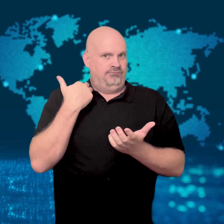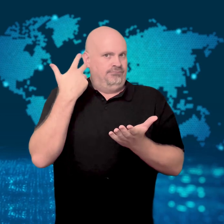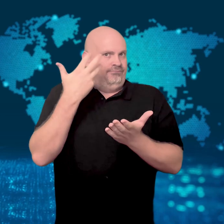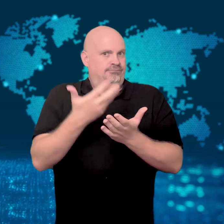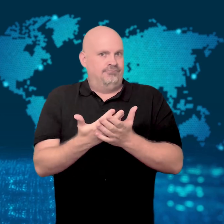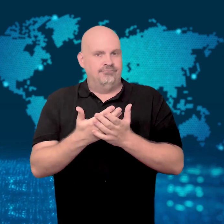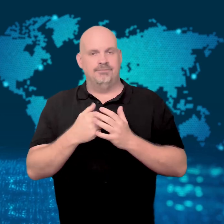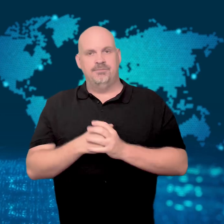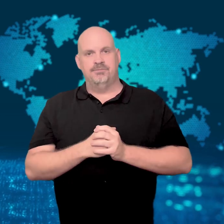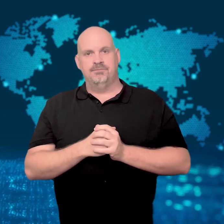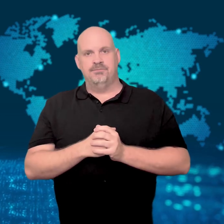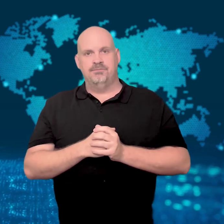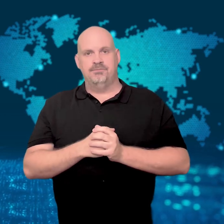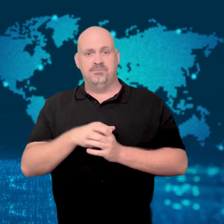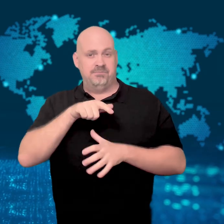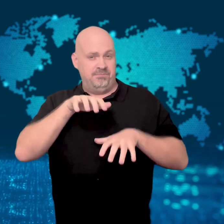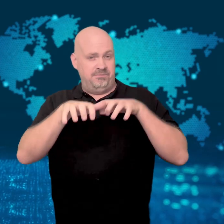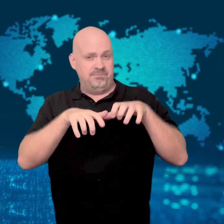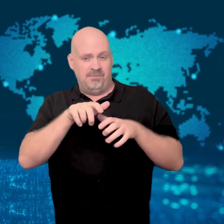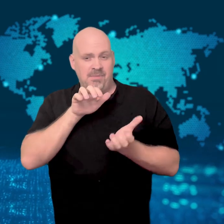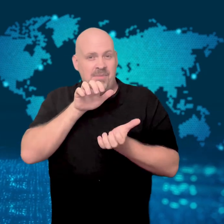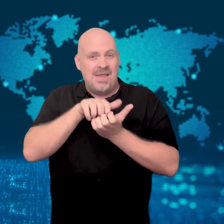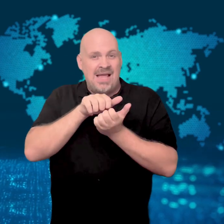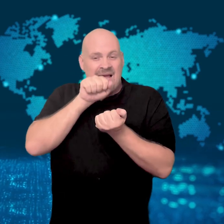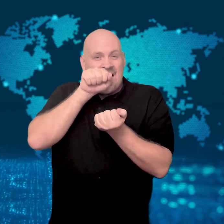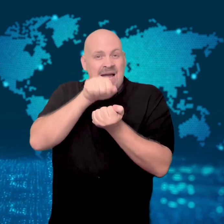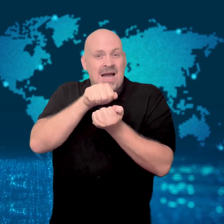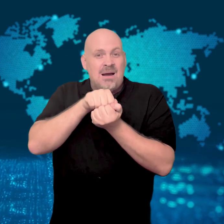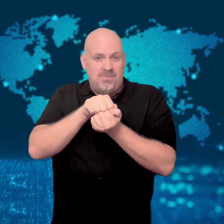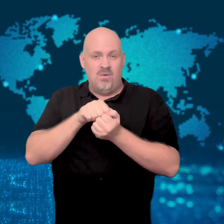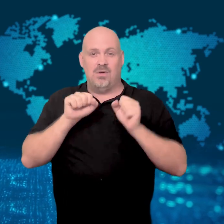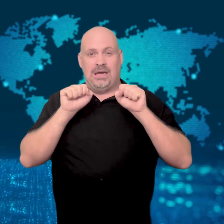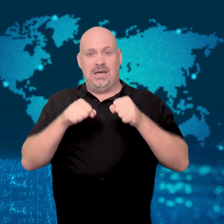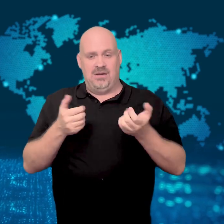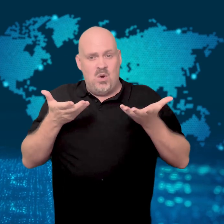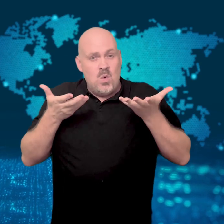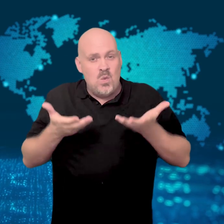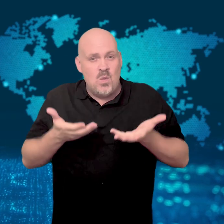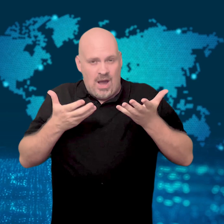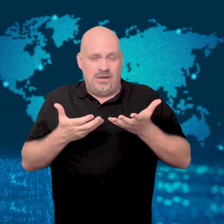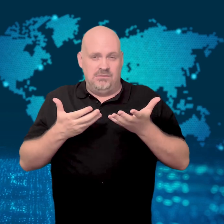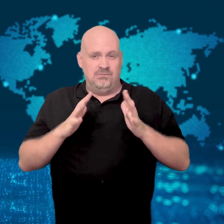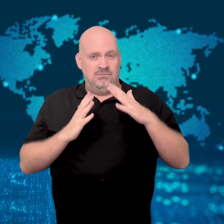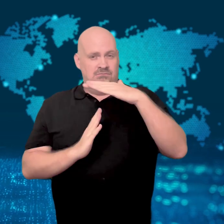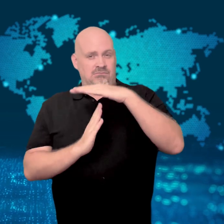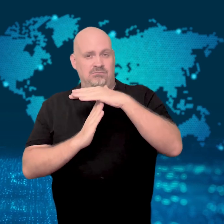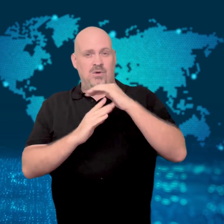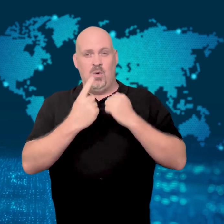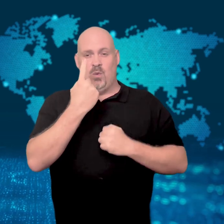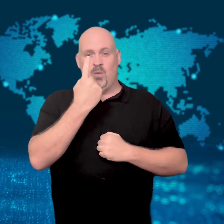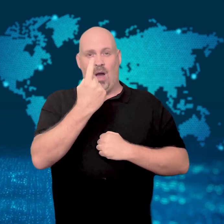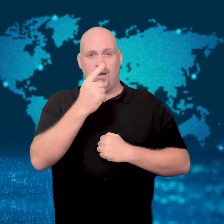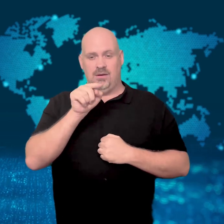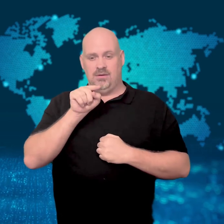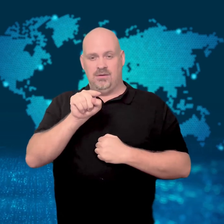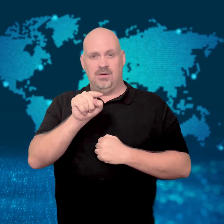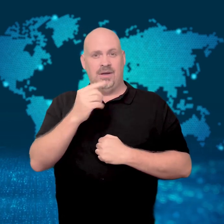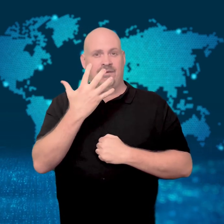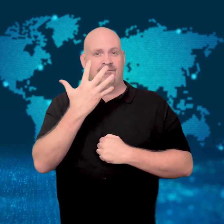Police say it is the first time a hippo strayed and attacked anyone at the lake.